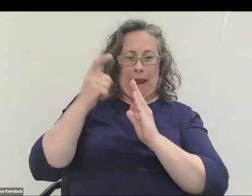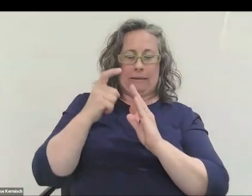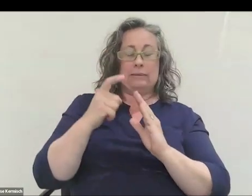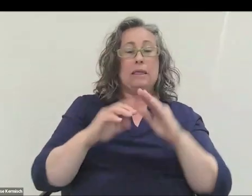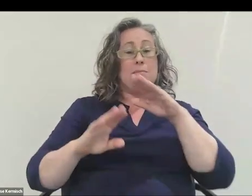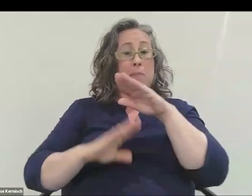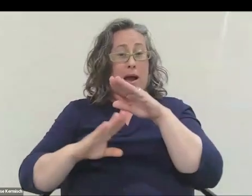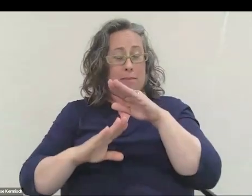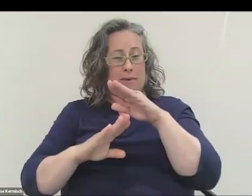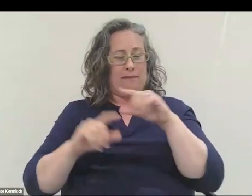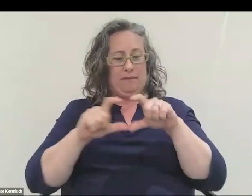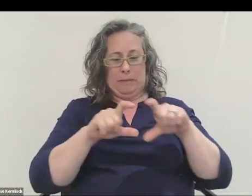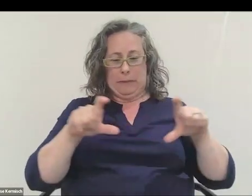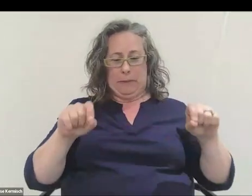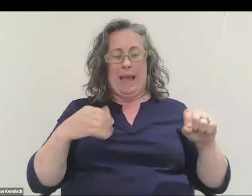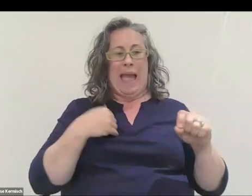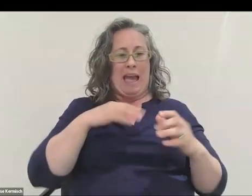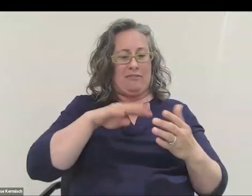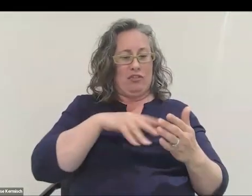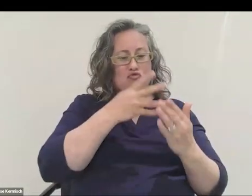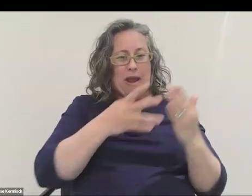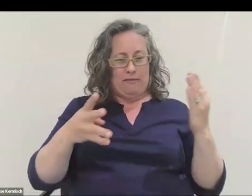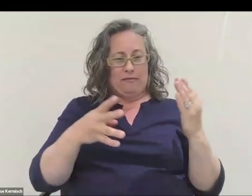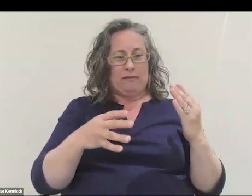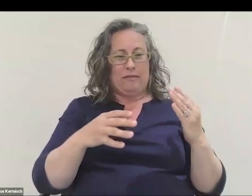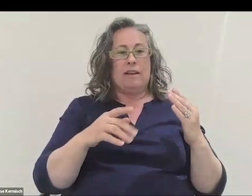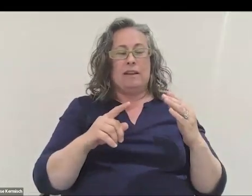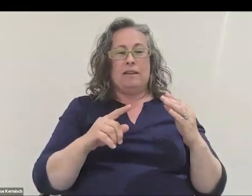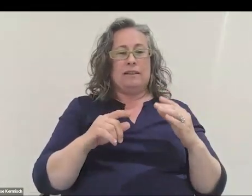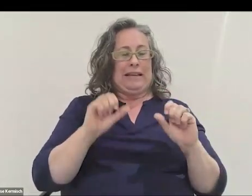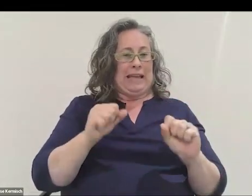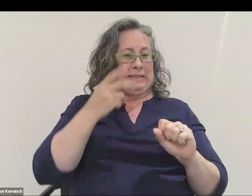I have a graph, which is the accelerometer from the phone. You can see when it's sitting on the ground,